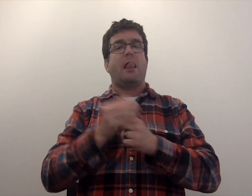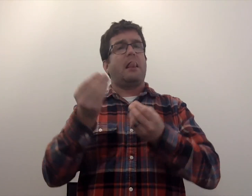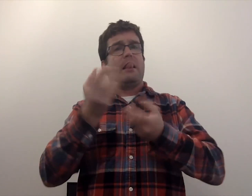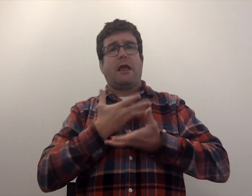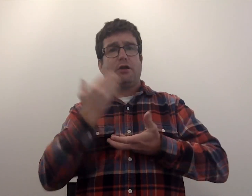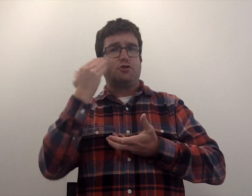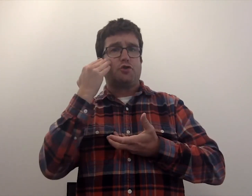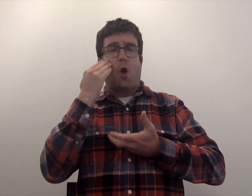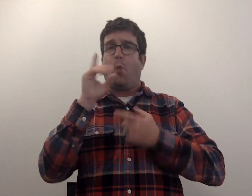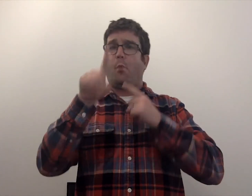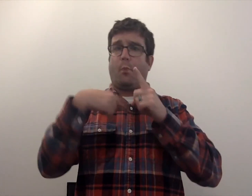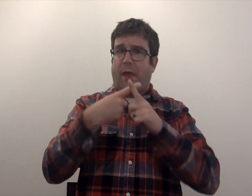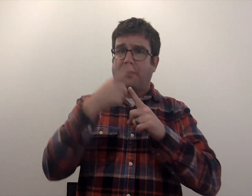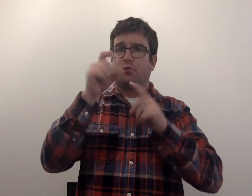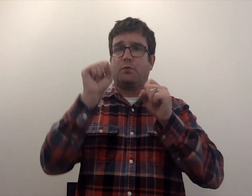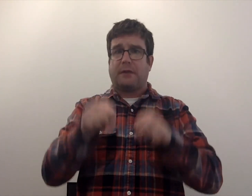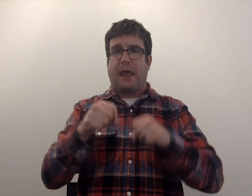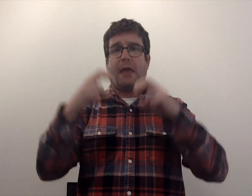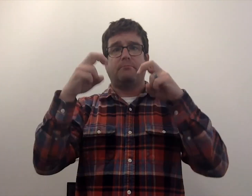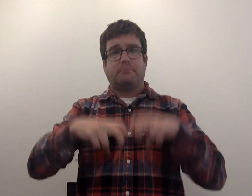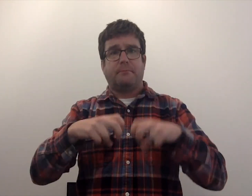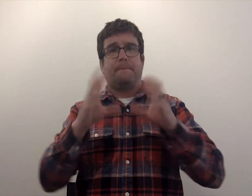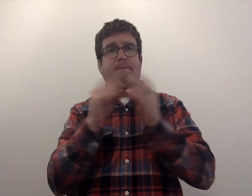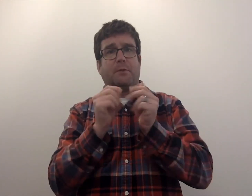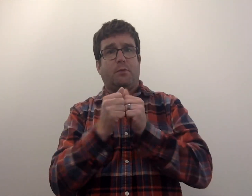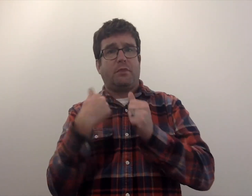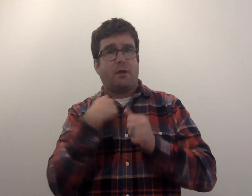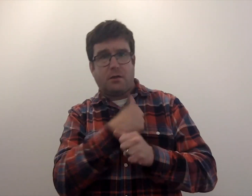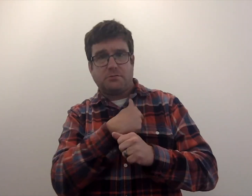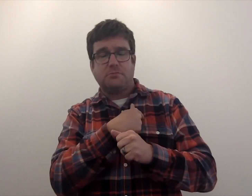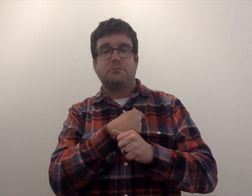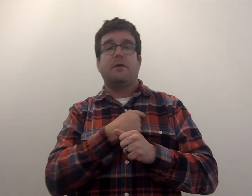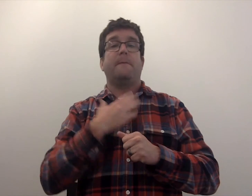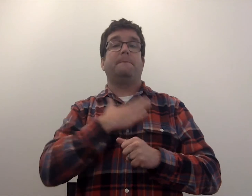Just let us know when you'd be available to sit down with us.